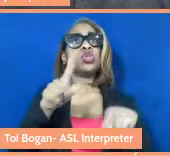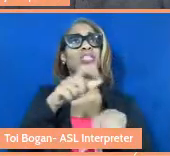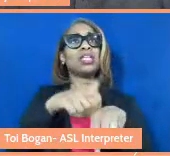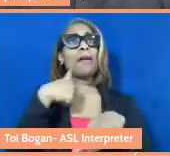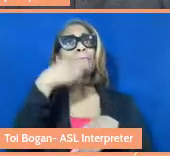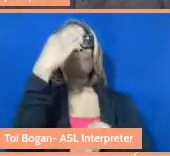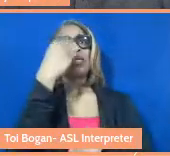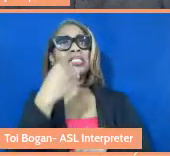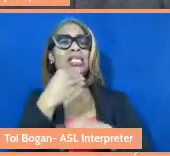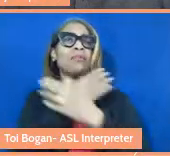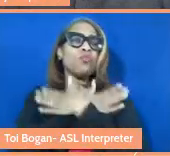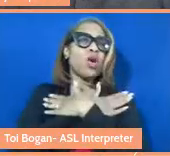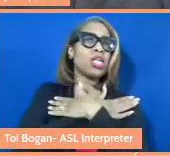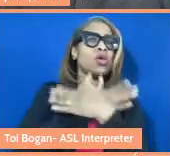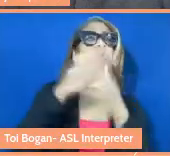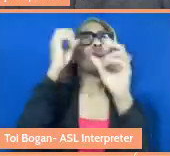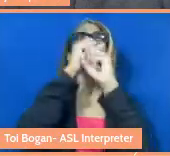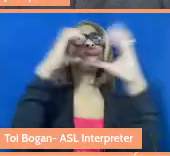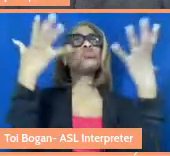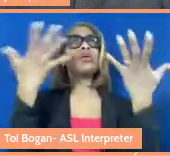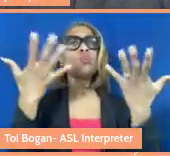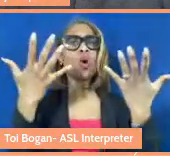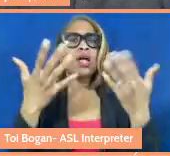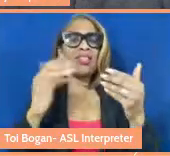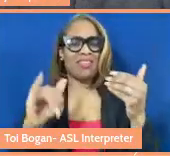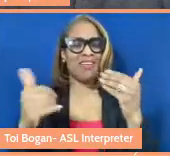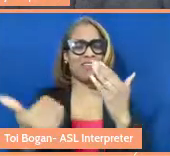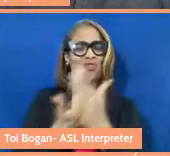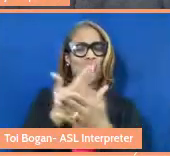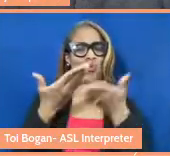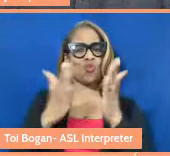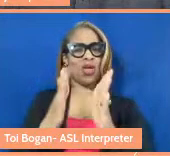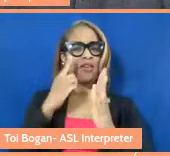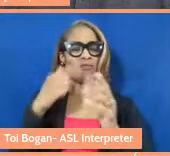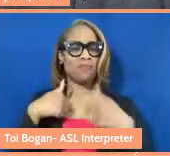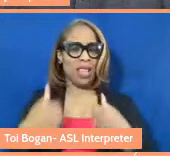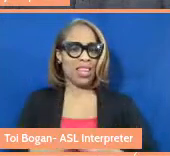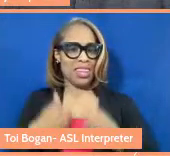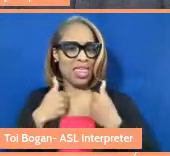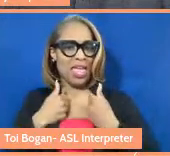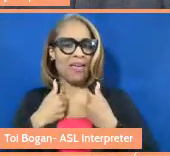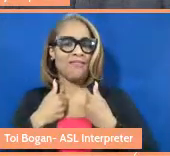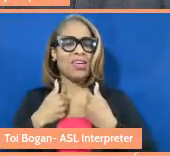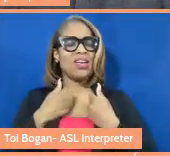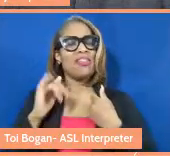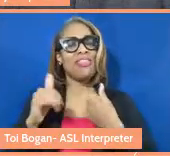a new way of being and living. All of those things that's really helped me survive in